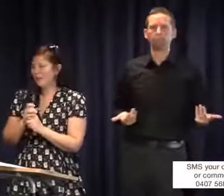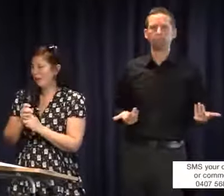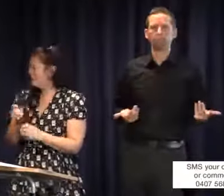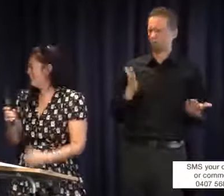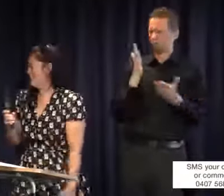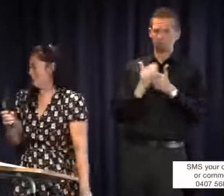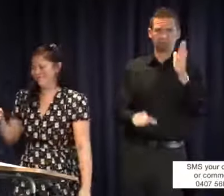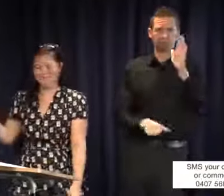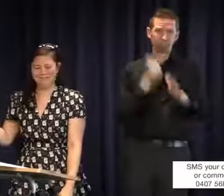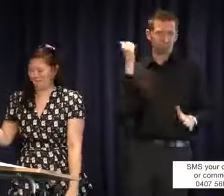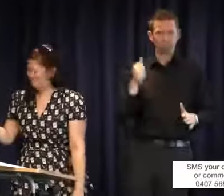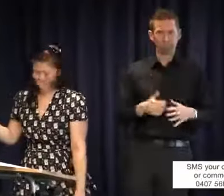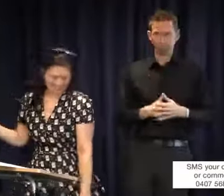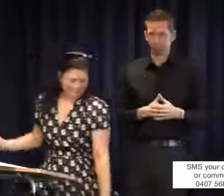just dismal.